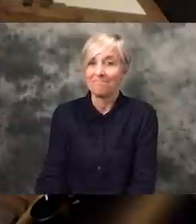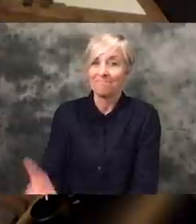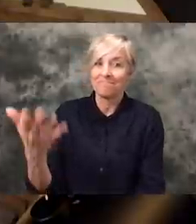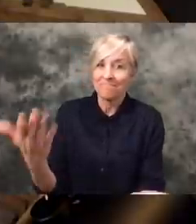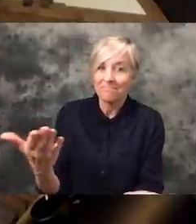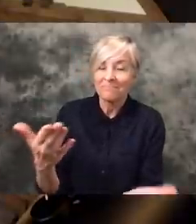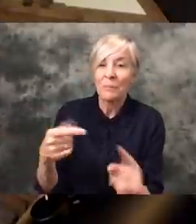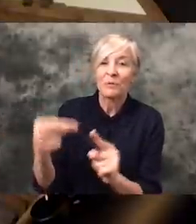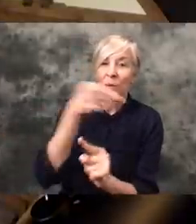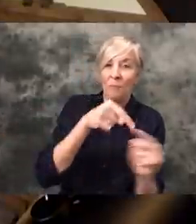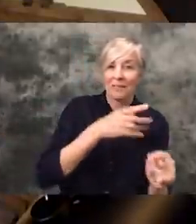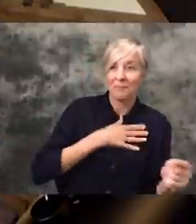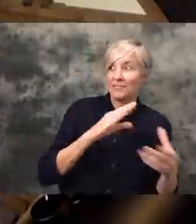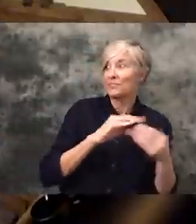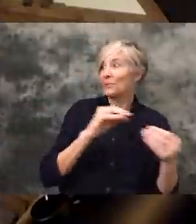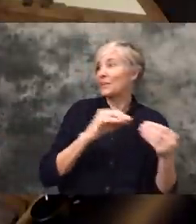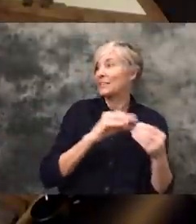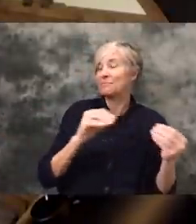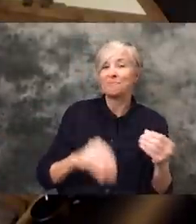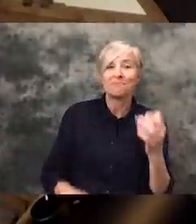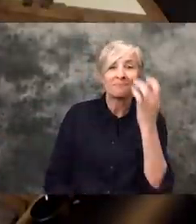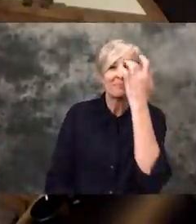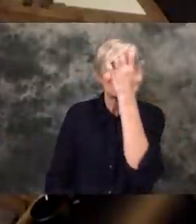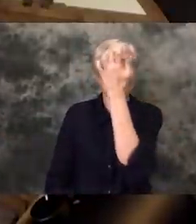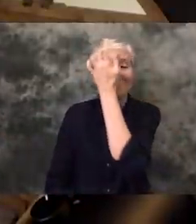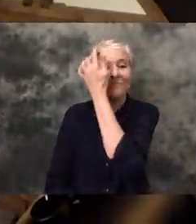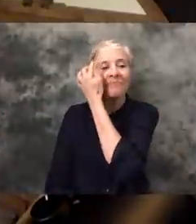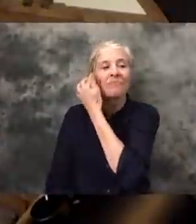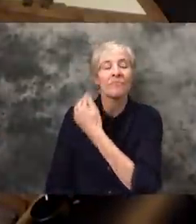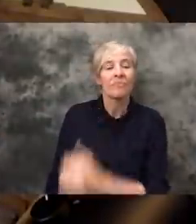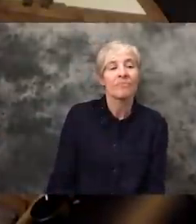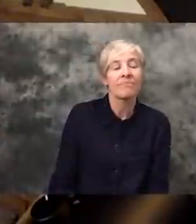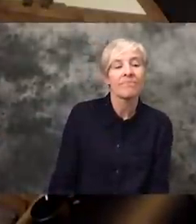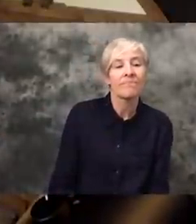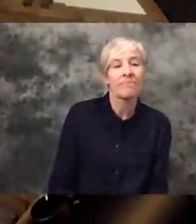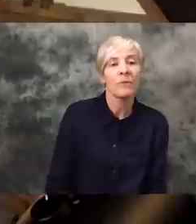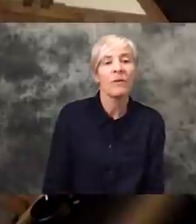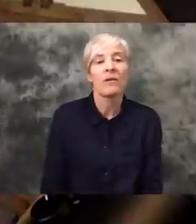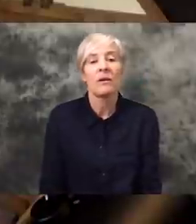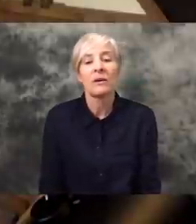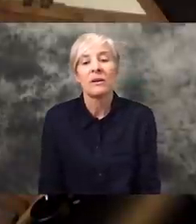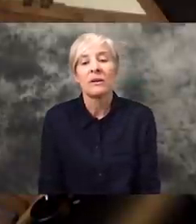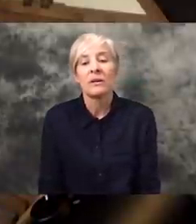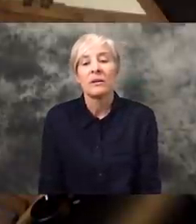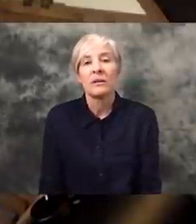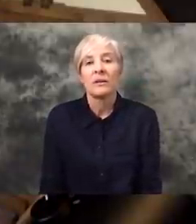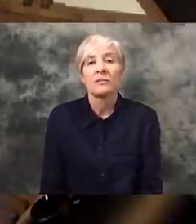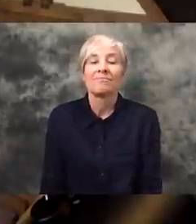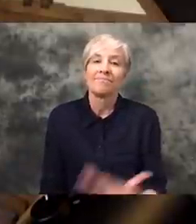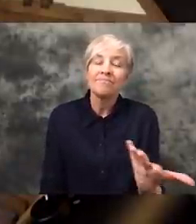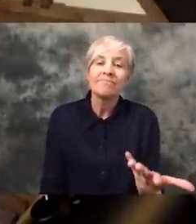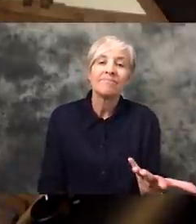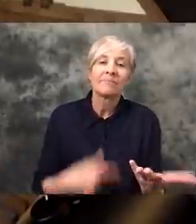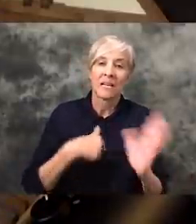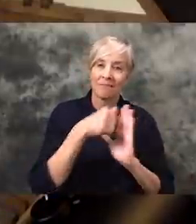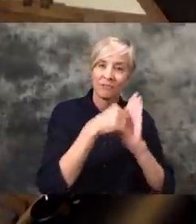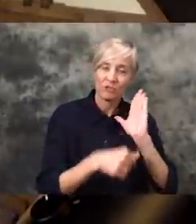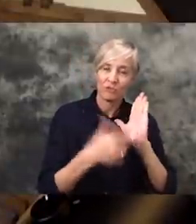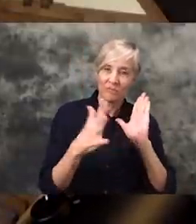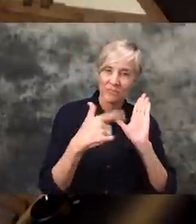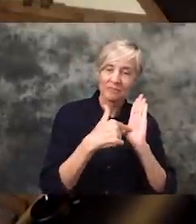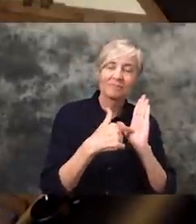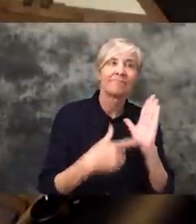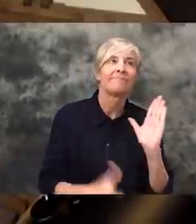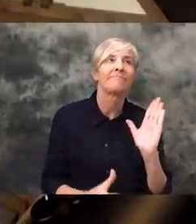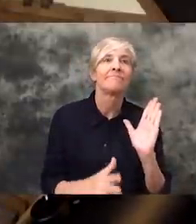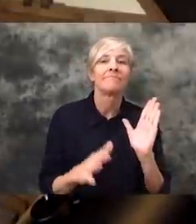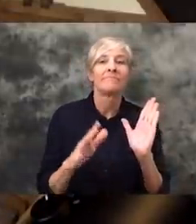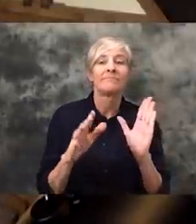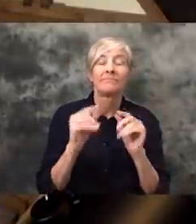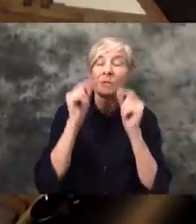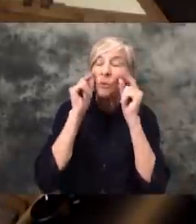I would like to go back to what I said in the beginning, and that's... you know I woke up from a surgery and COVID-19